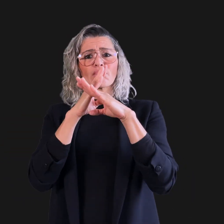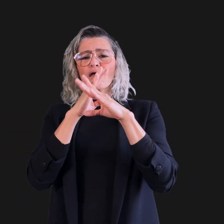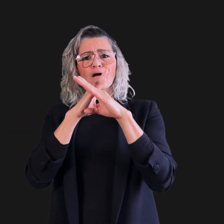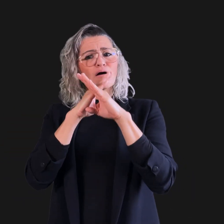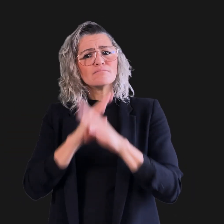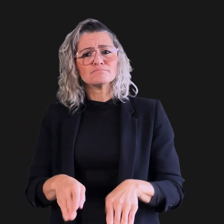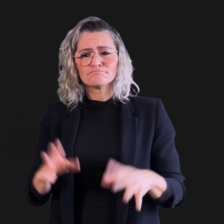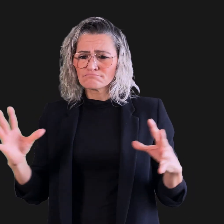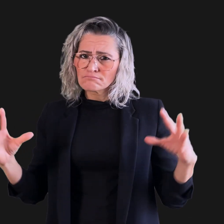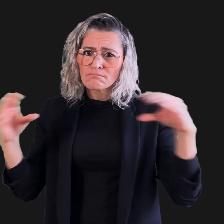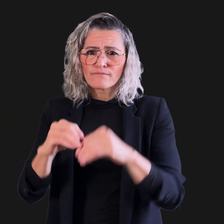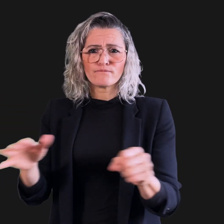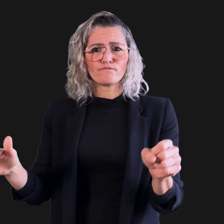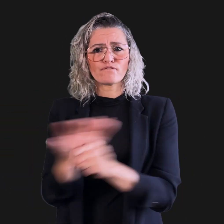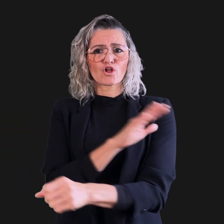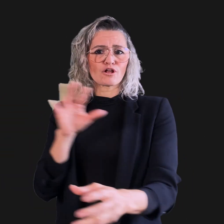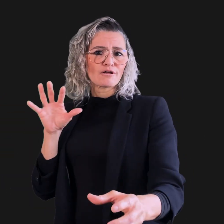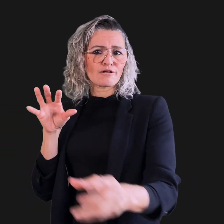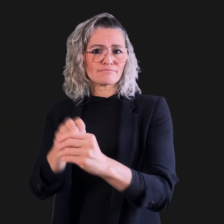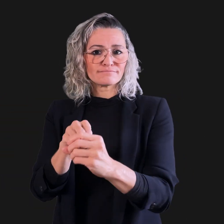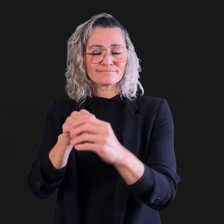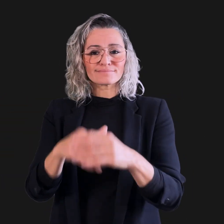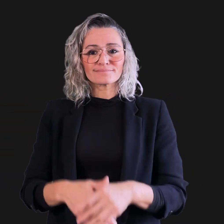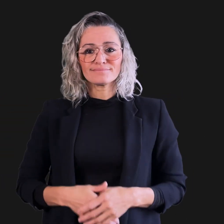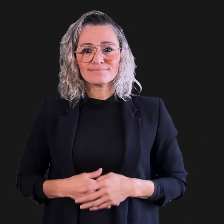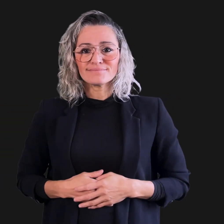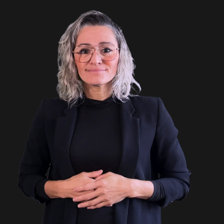to remove all barriers to full participation.